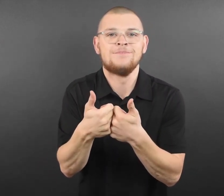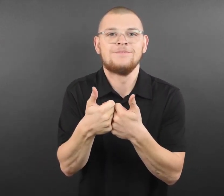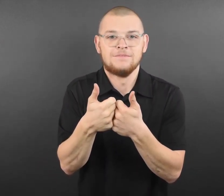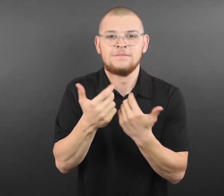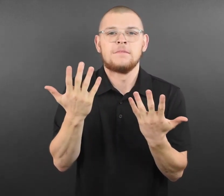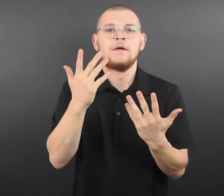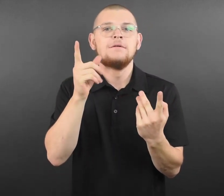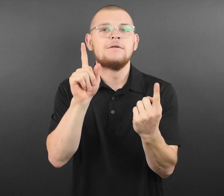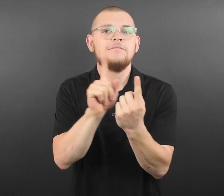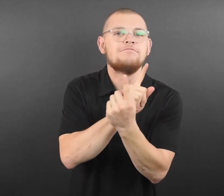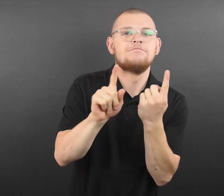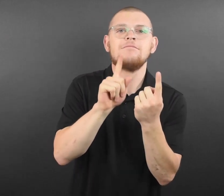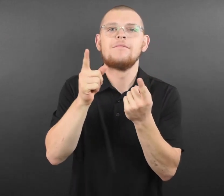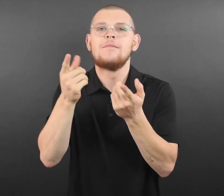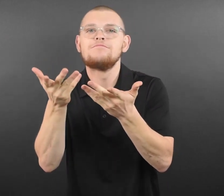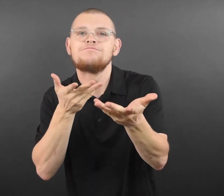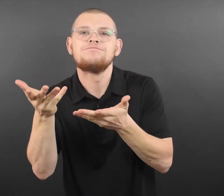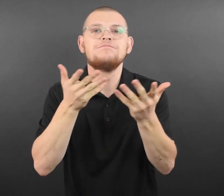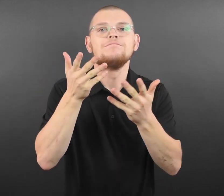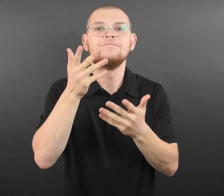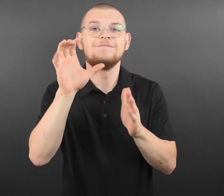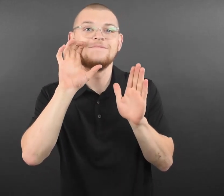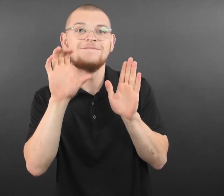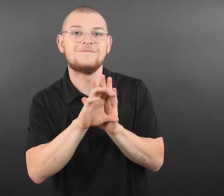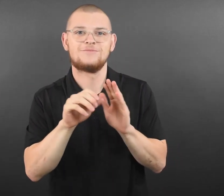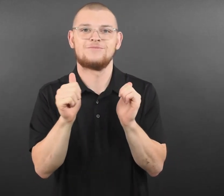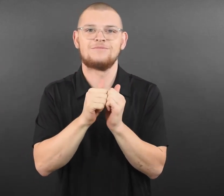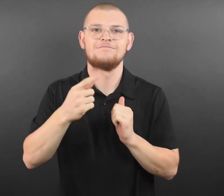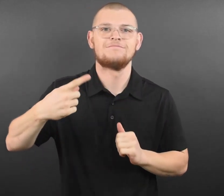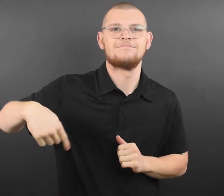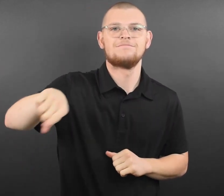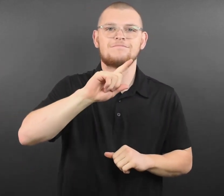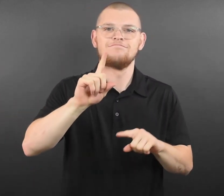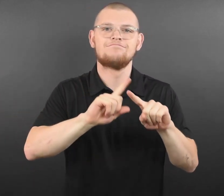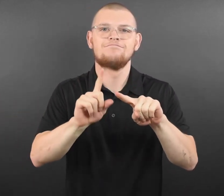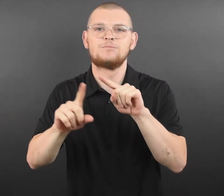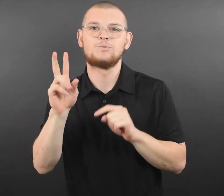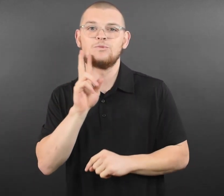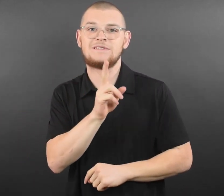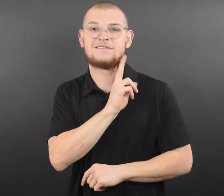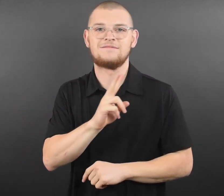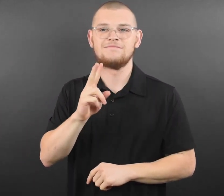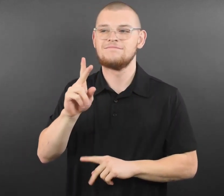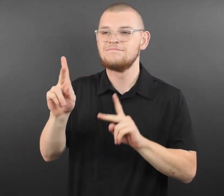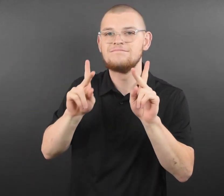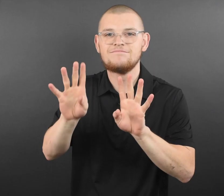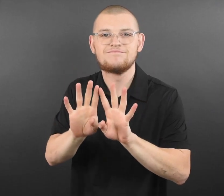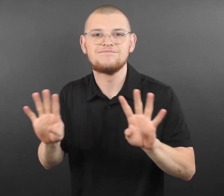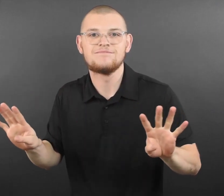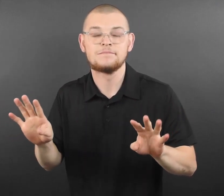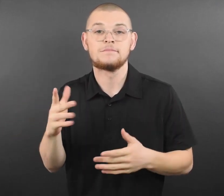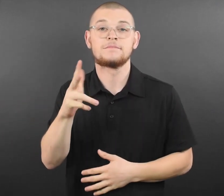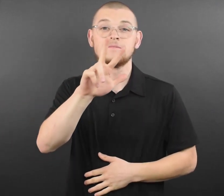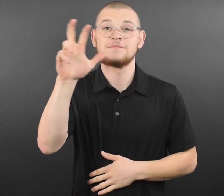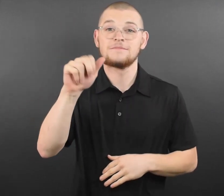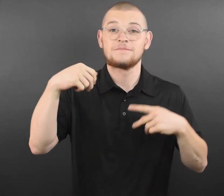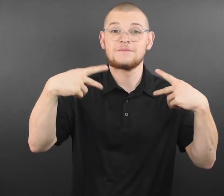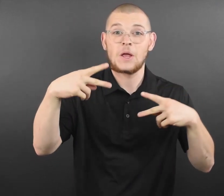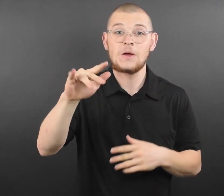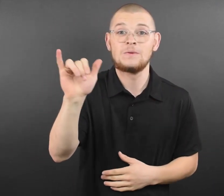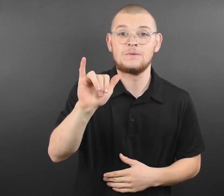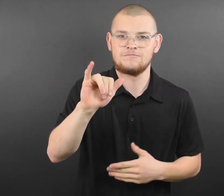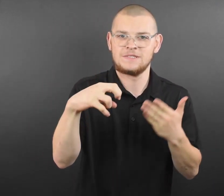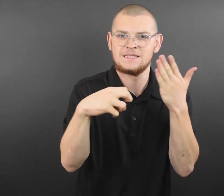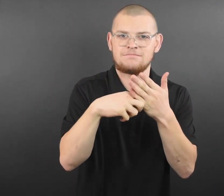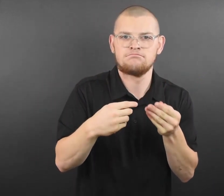ceremonial first pitches prior to the start of the game. Also includes an official MLB baseball,